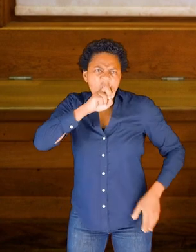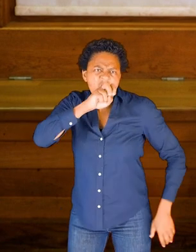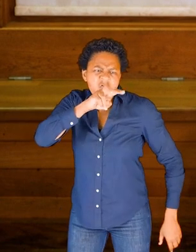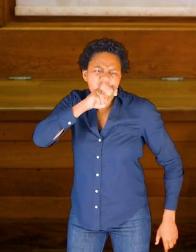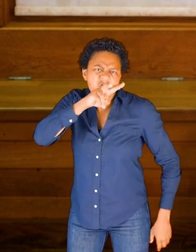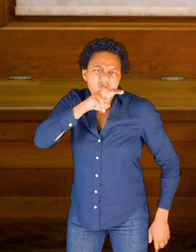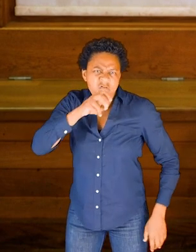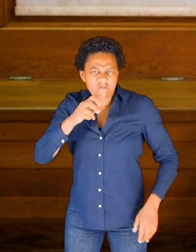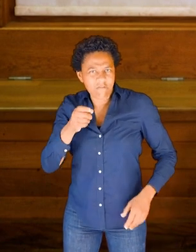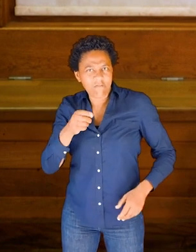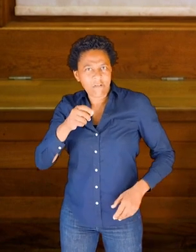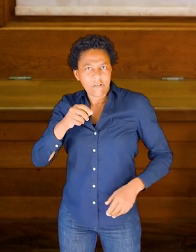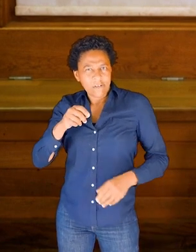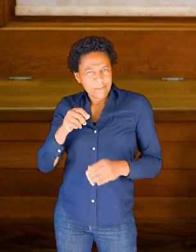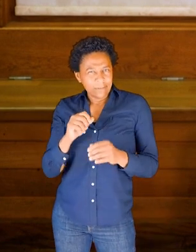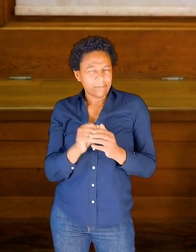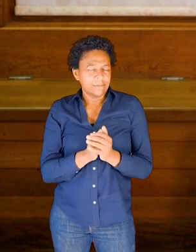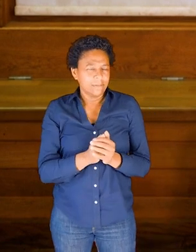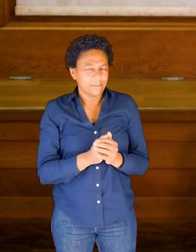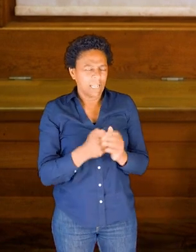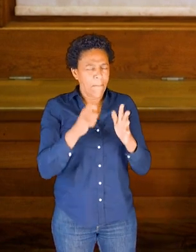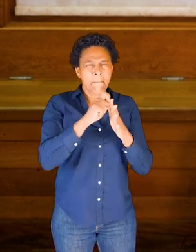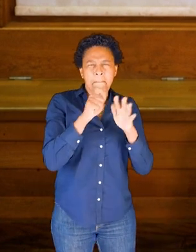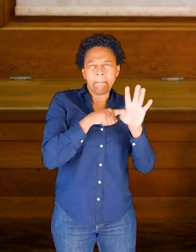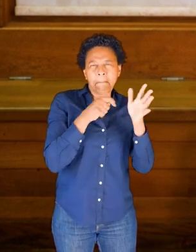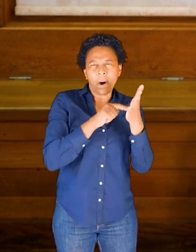And my spine also has a similar thickness.